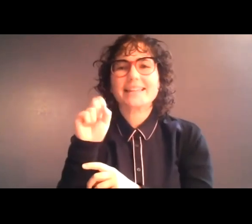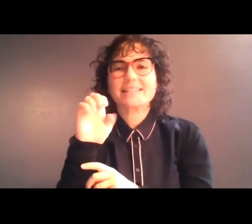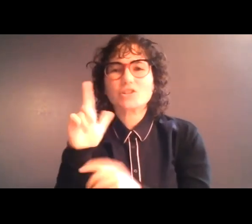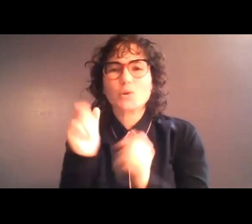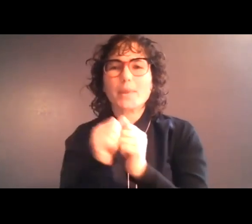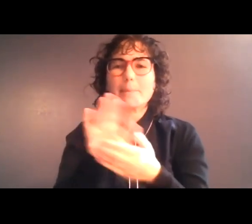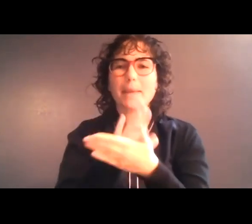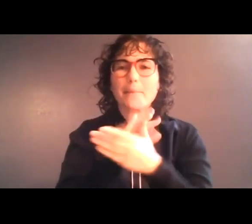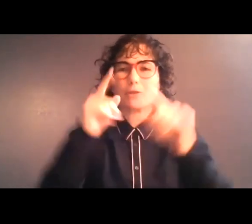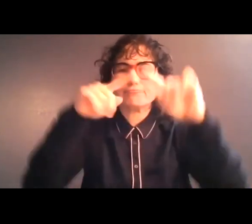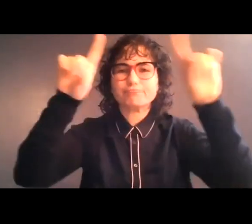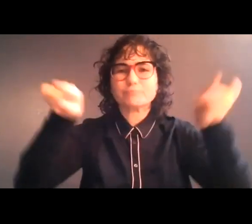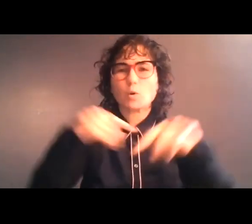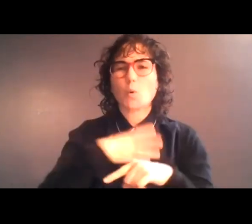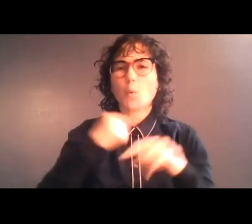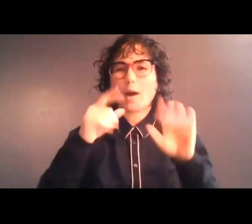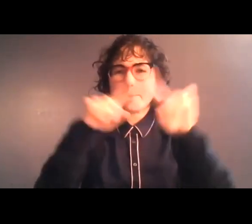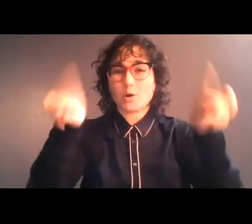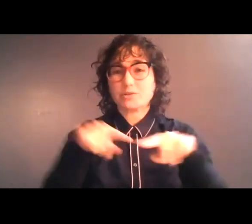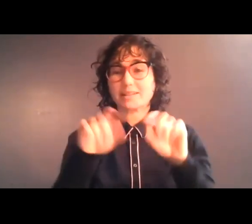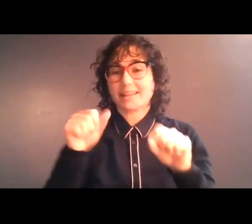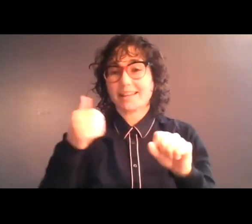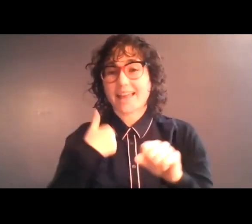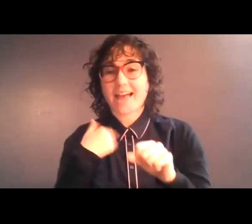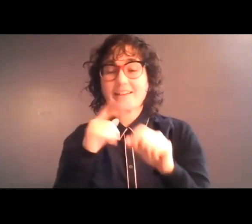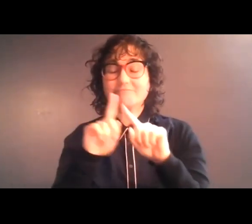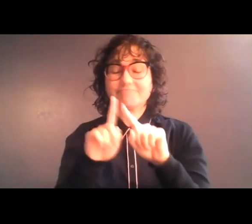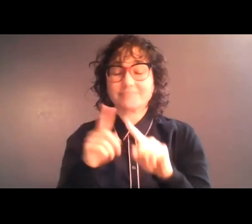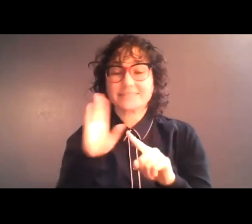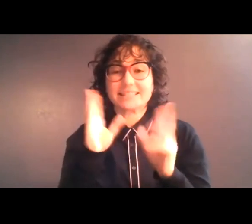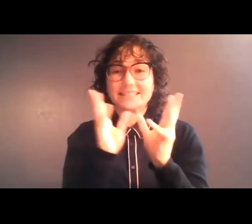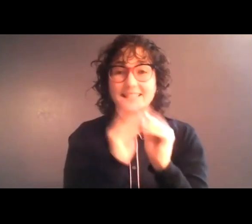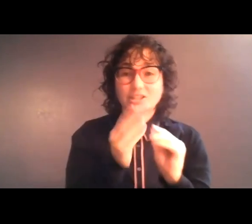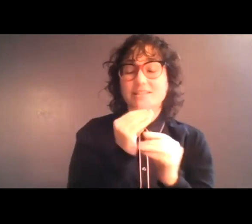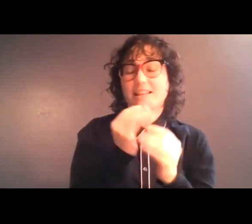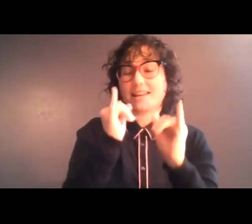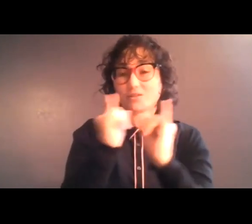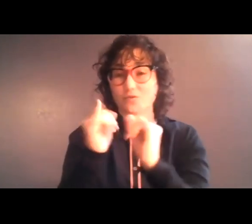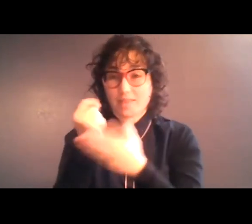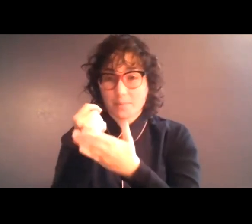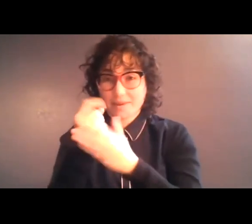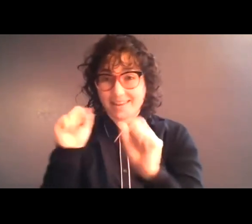here. So I'll be able to host rubric sessions and individual therapy here. I've got a home